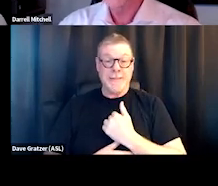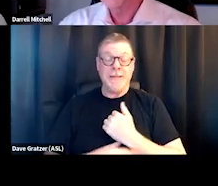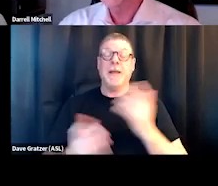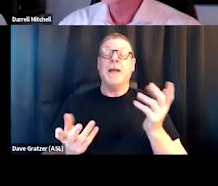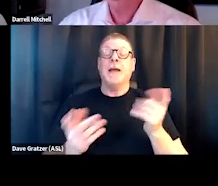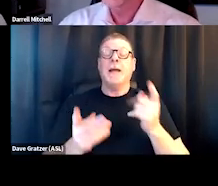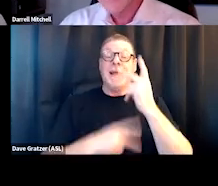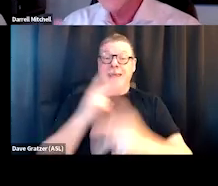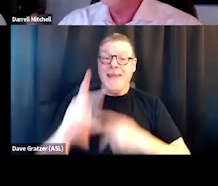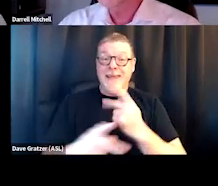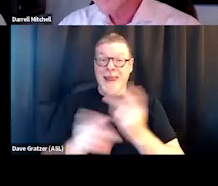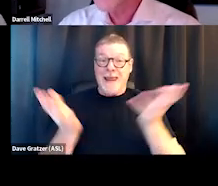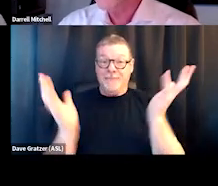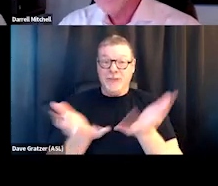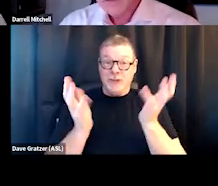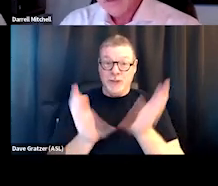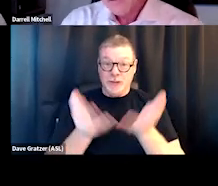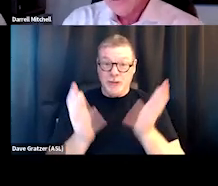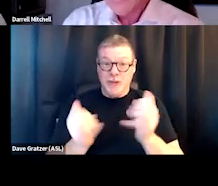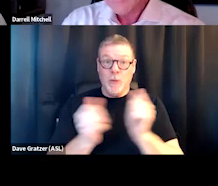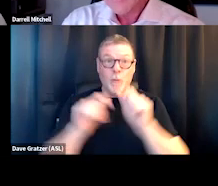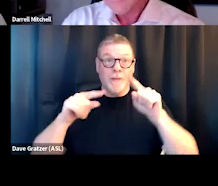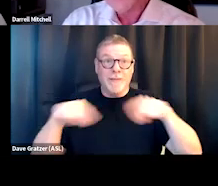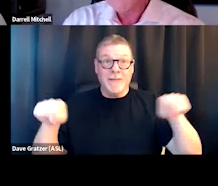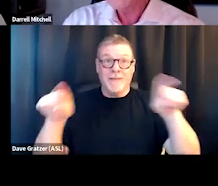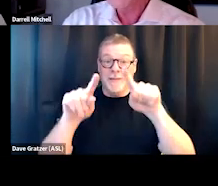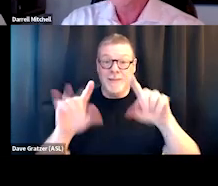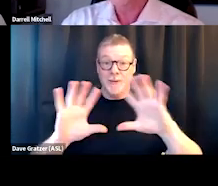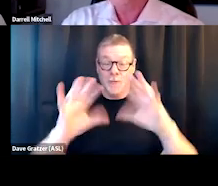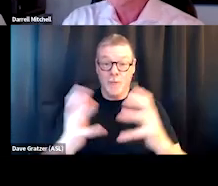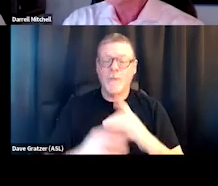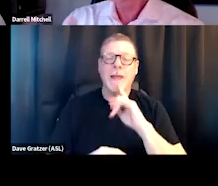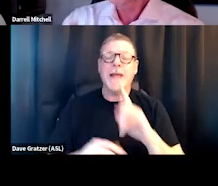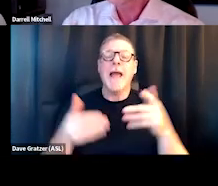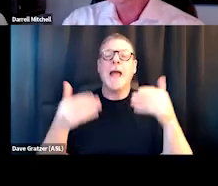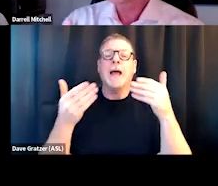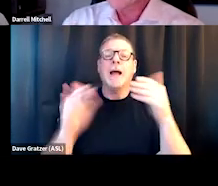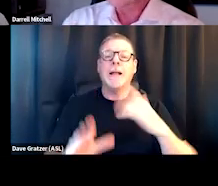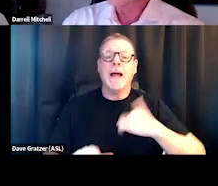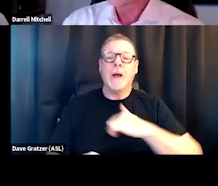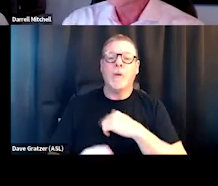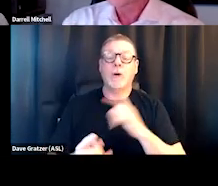with these groups, this group is allowing us to move from either/or to and.